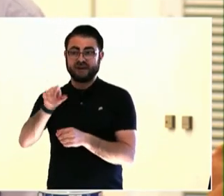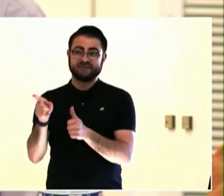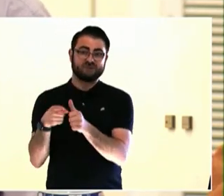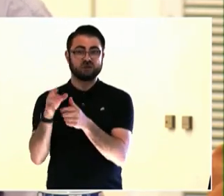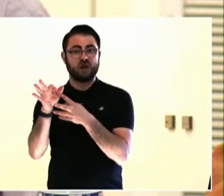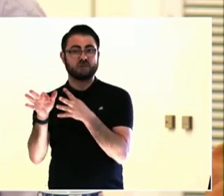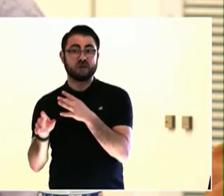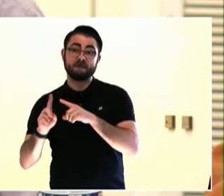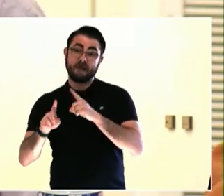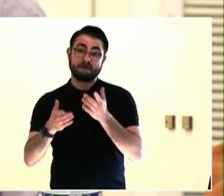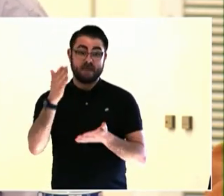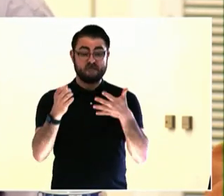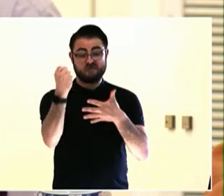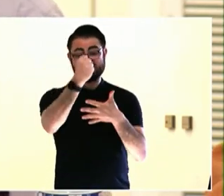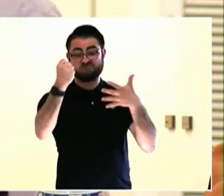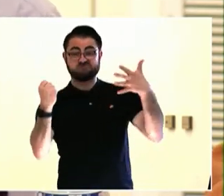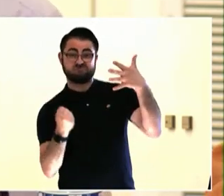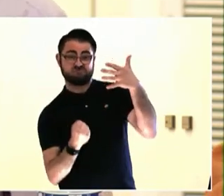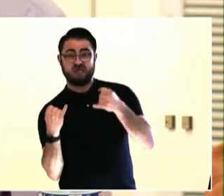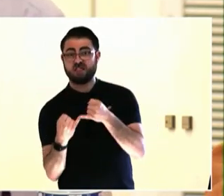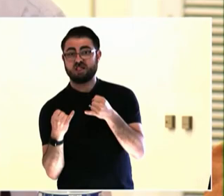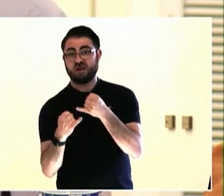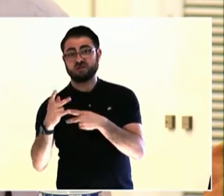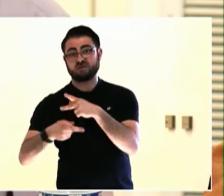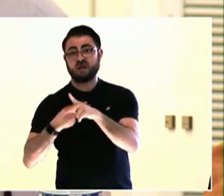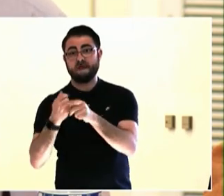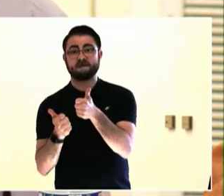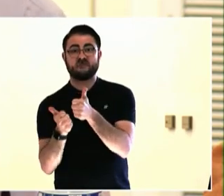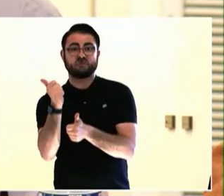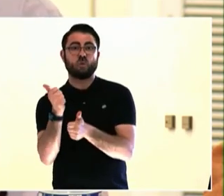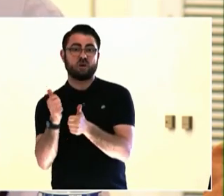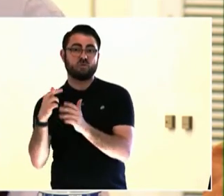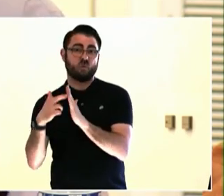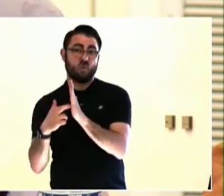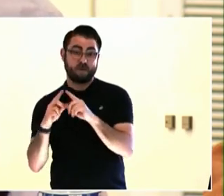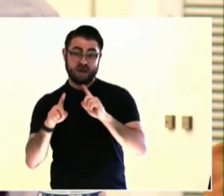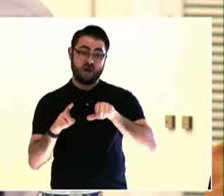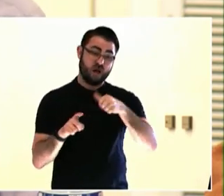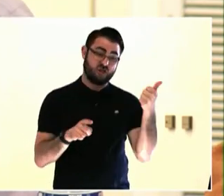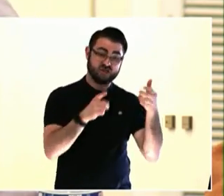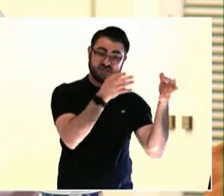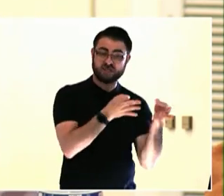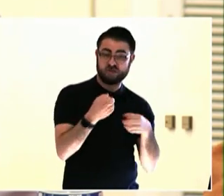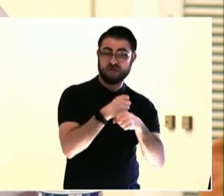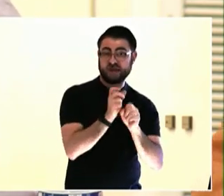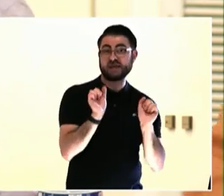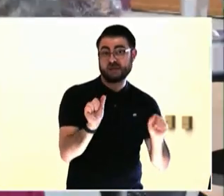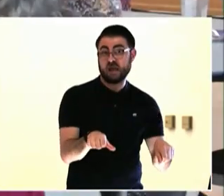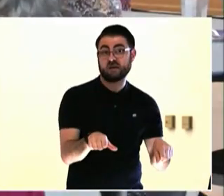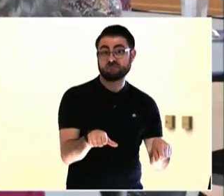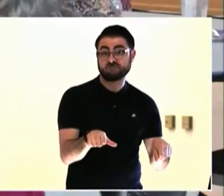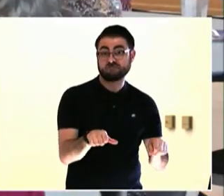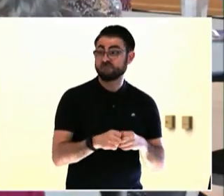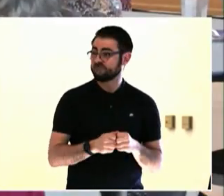This is right in my shop. I think there's an opportunity for universities to be good